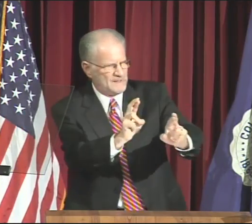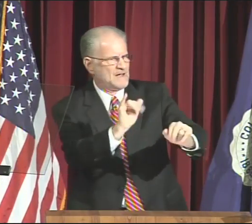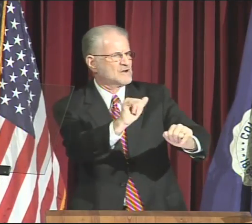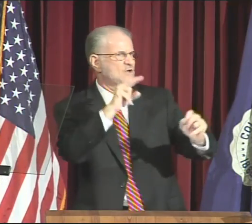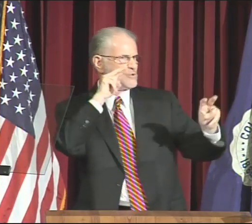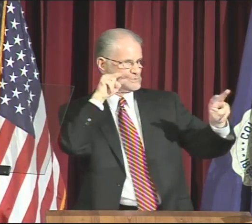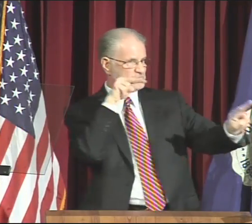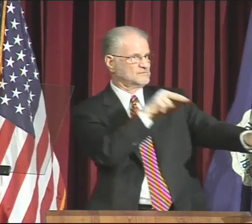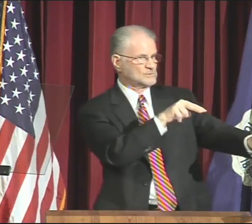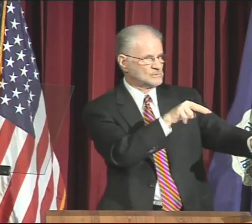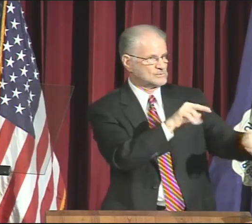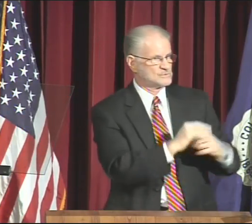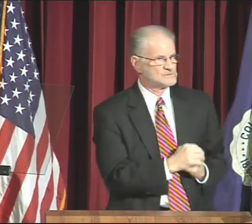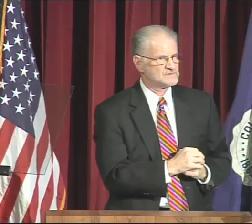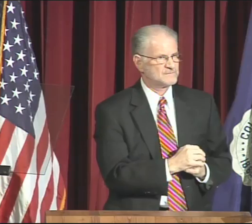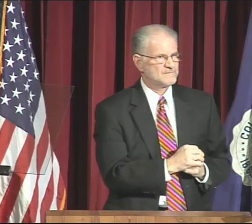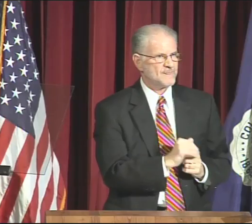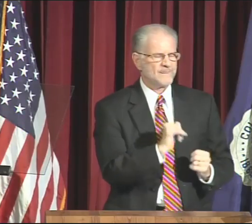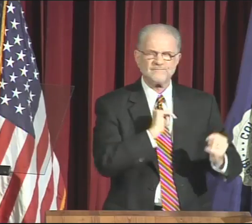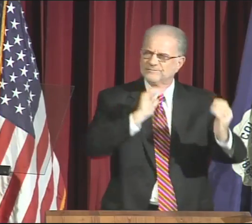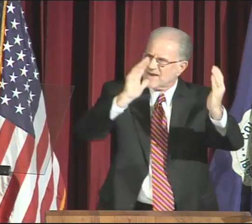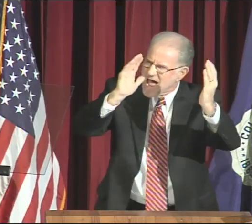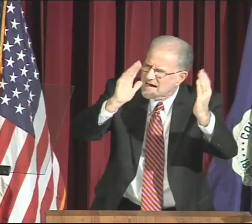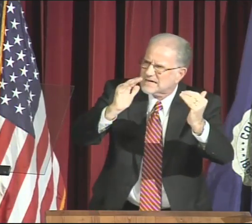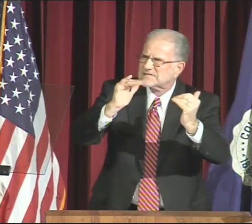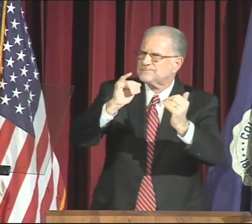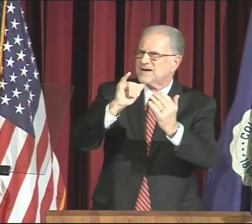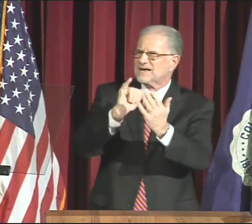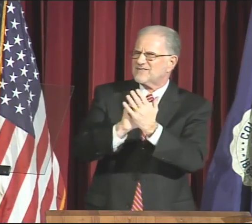I understand, appreciate, and respect those views.